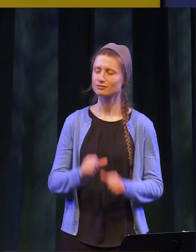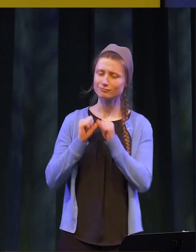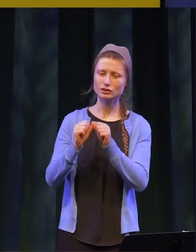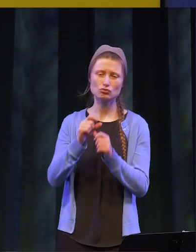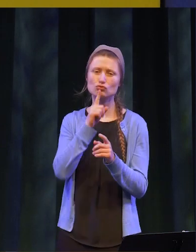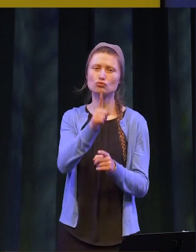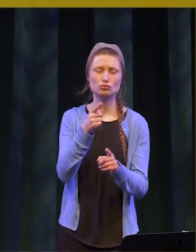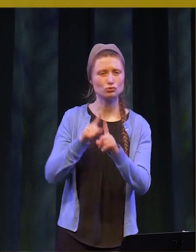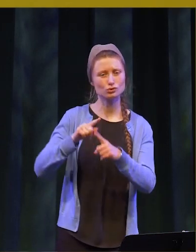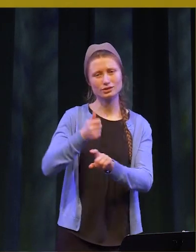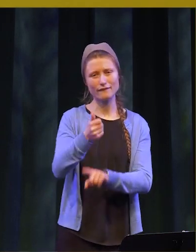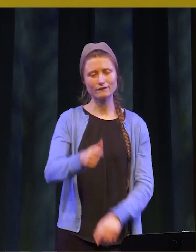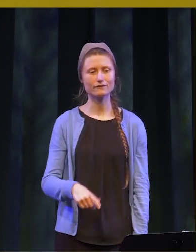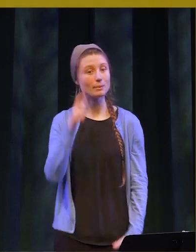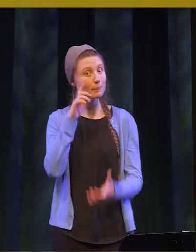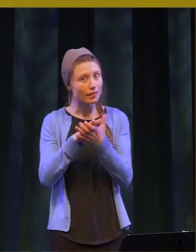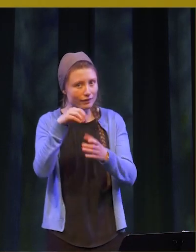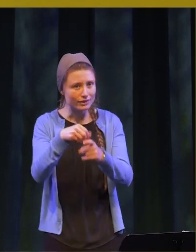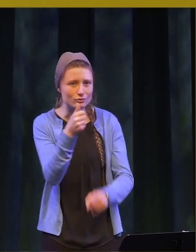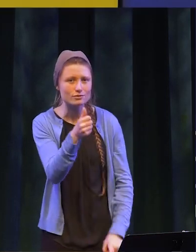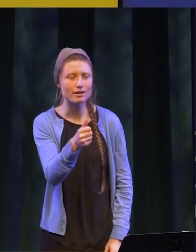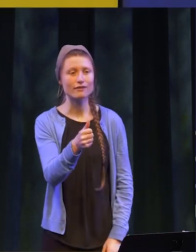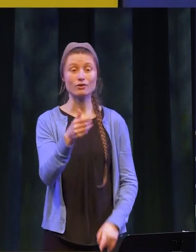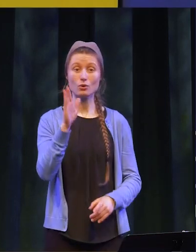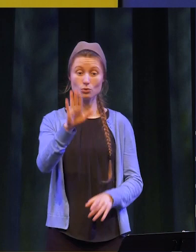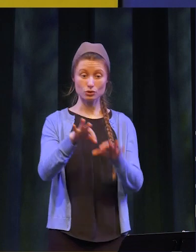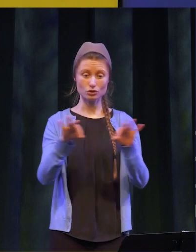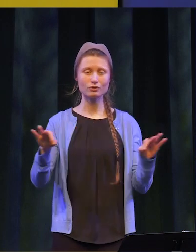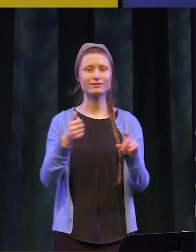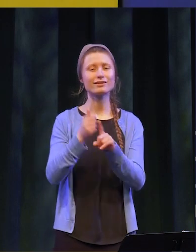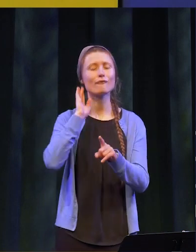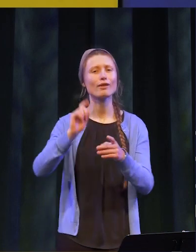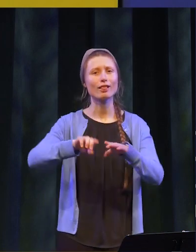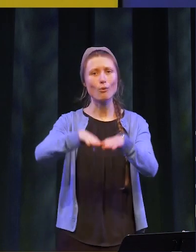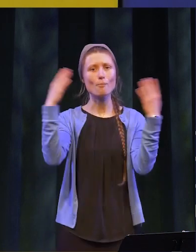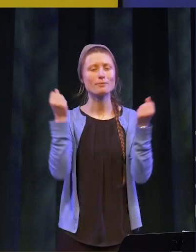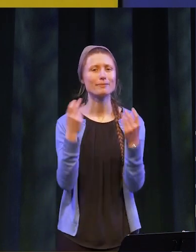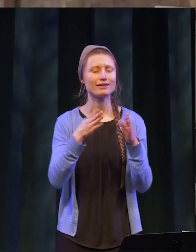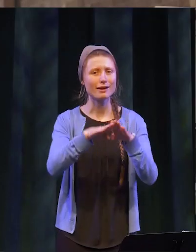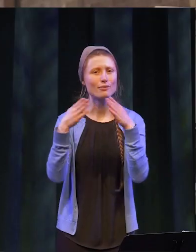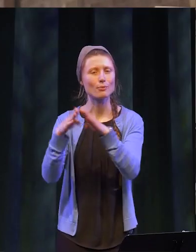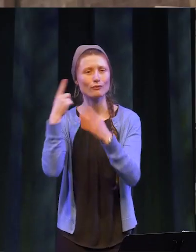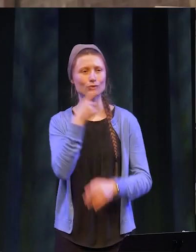to yourself. Believe in yourself. May your degree unlock many doors for you. Today is